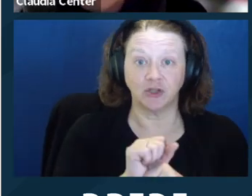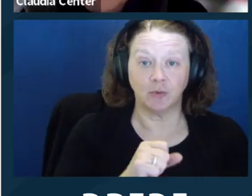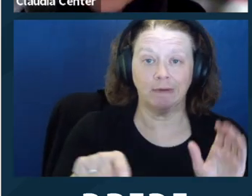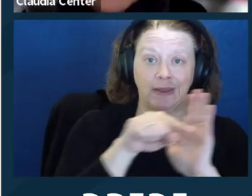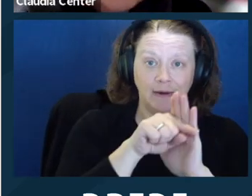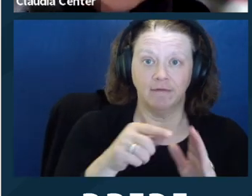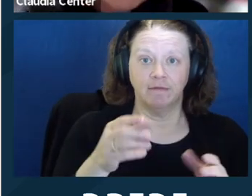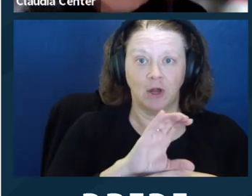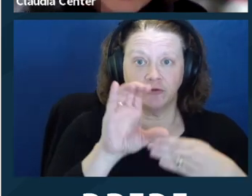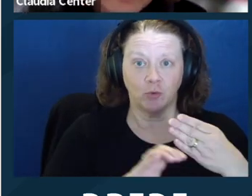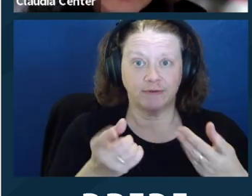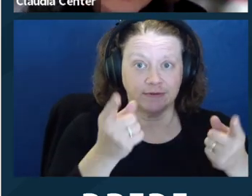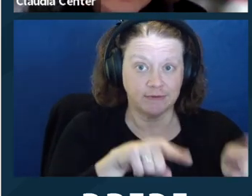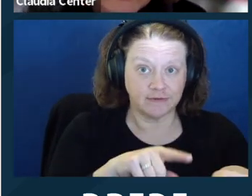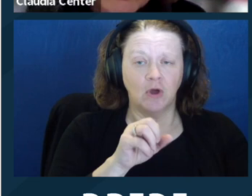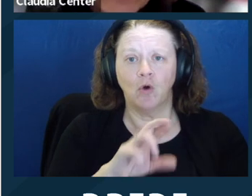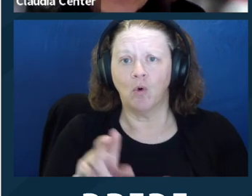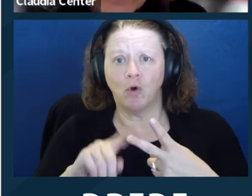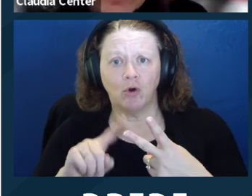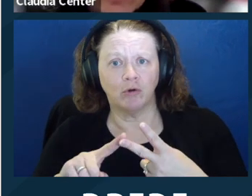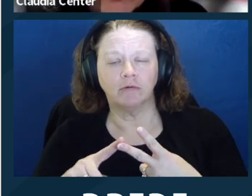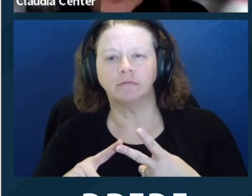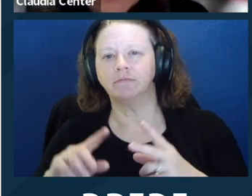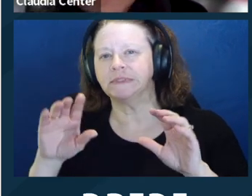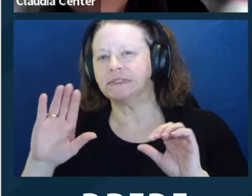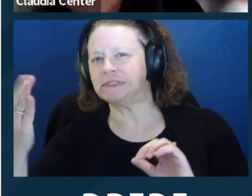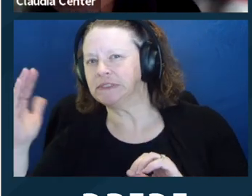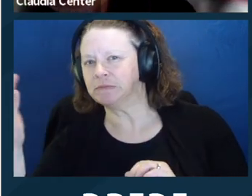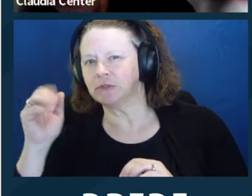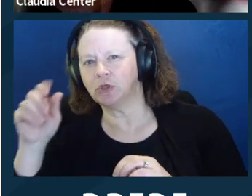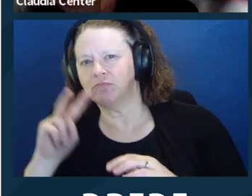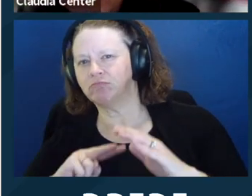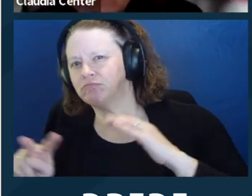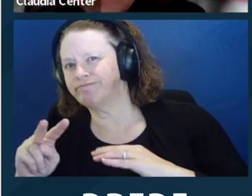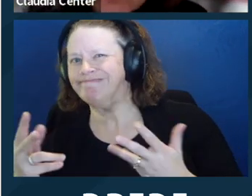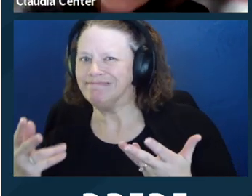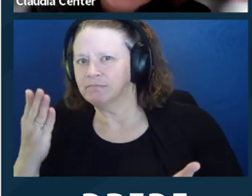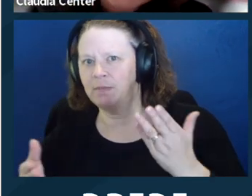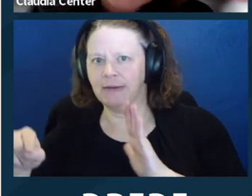I focus on this one because, you know, informed consent doesn't mean that a client understands